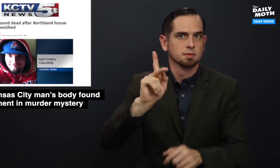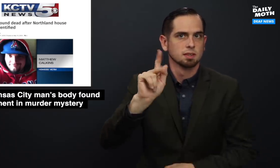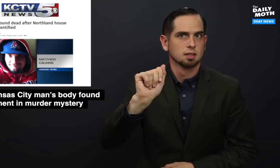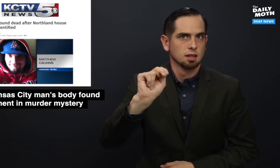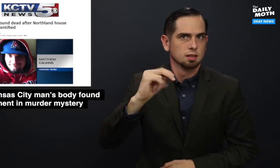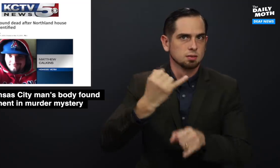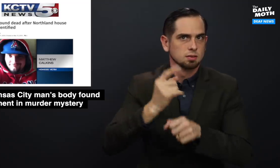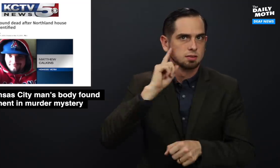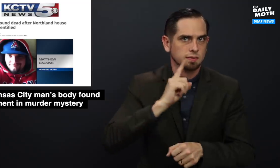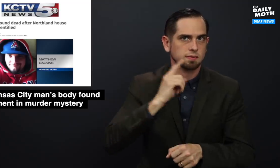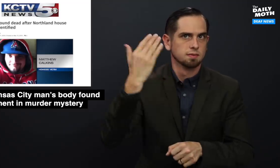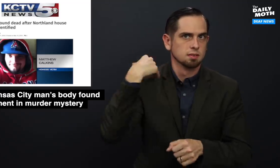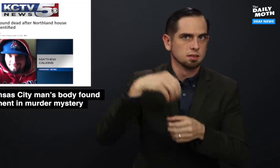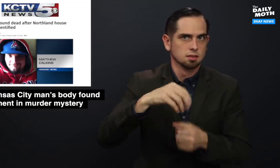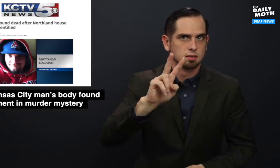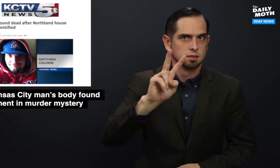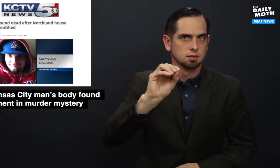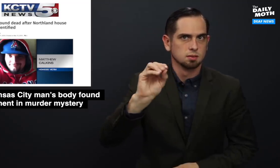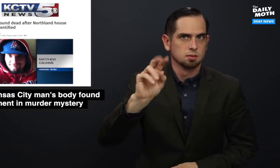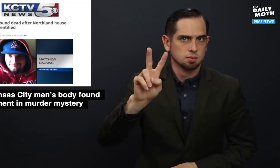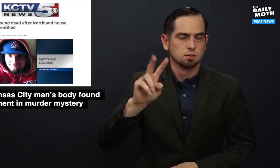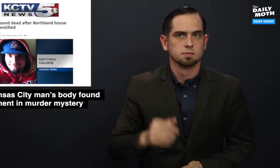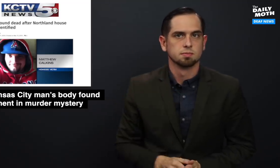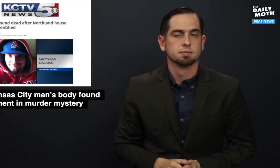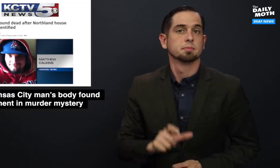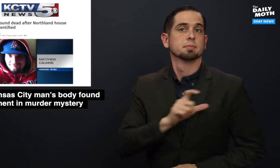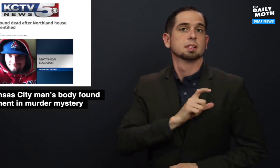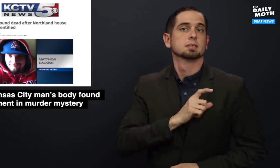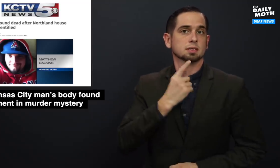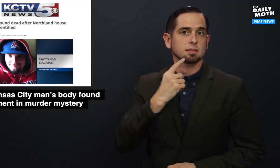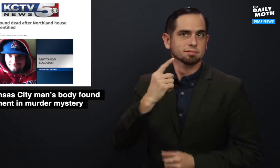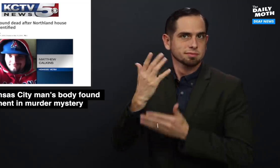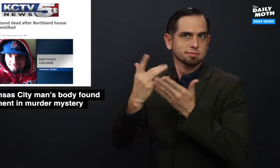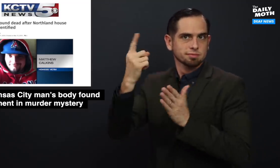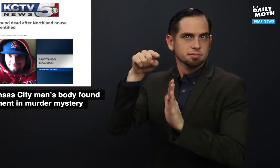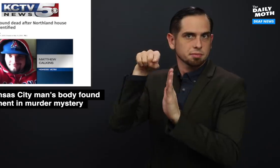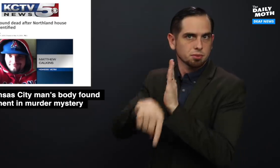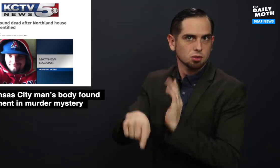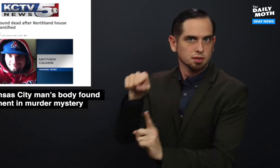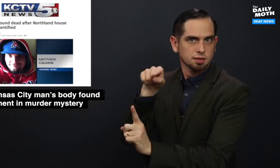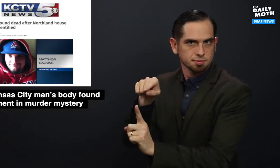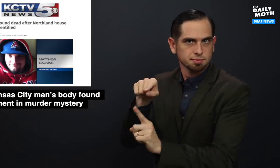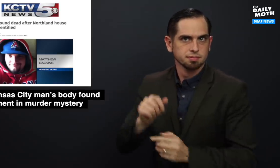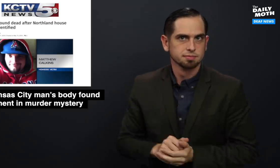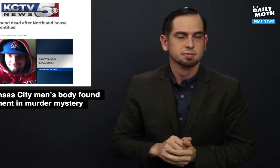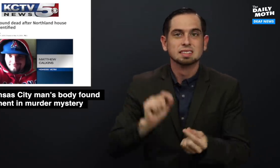from the Kansas School for the Deaf in 2002. Police said he was murdered.